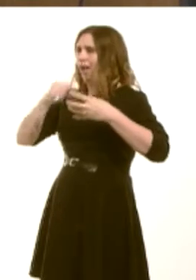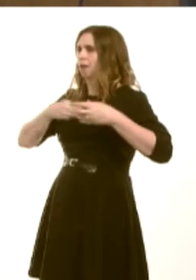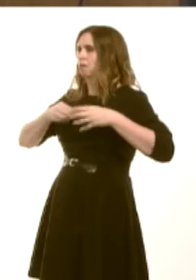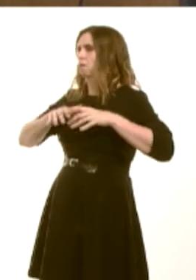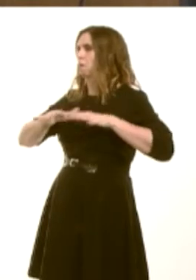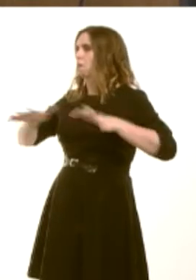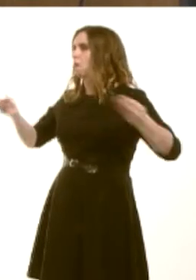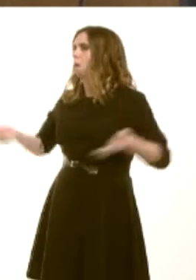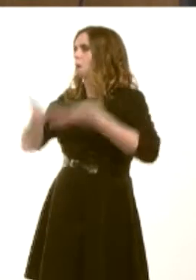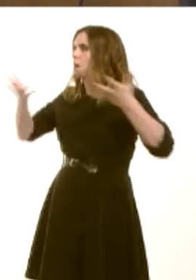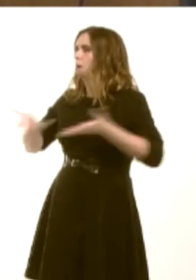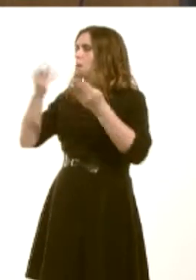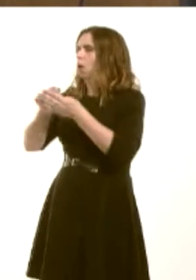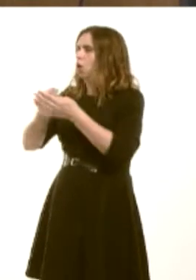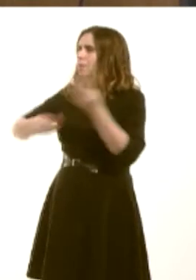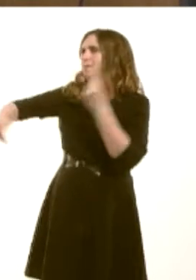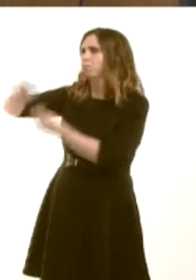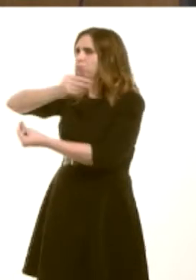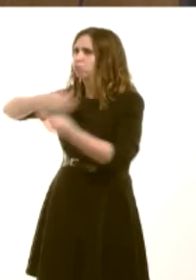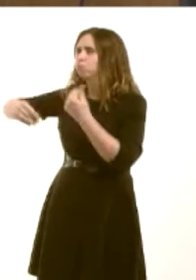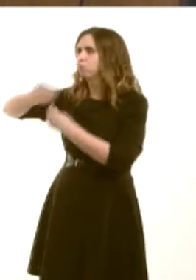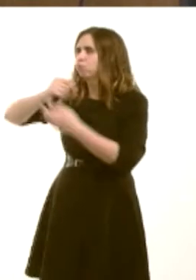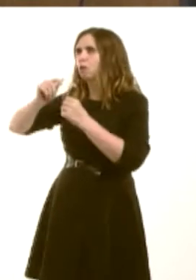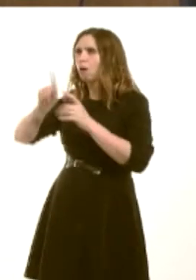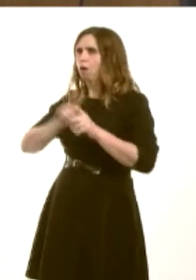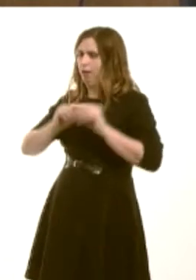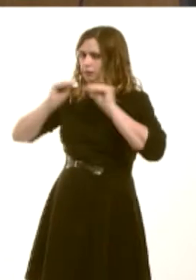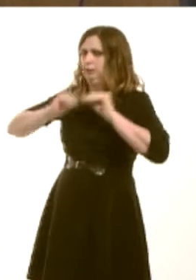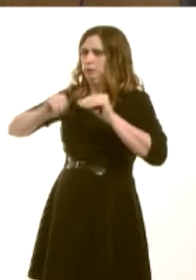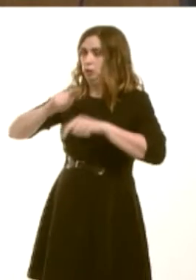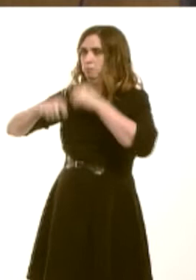working with businesses and potential entrepreneurs to roll out and commercialise the knowledge